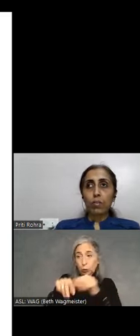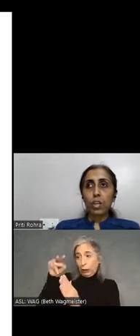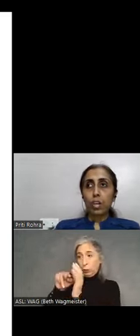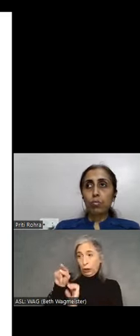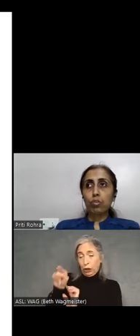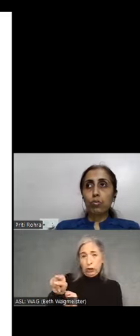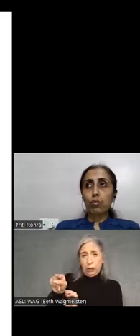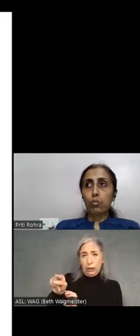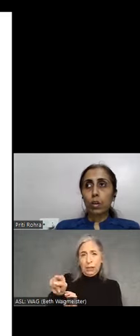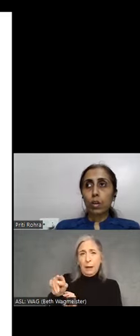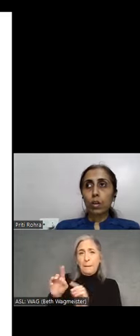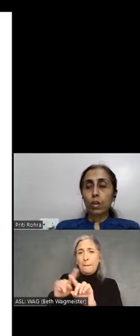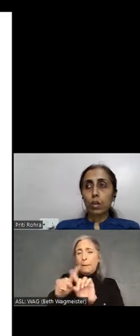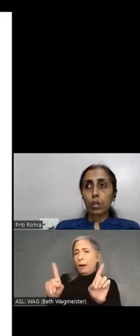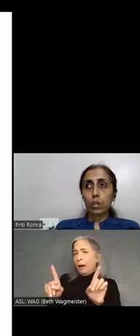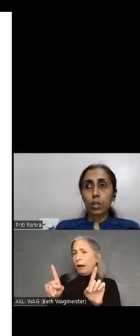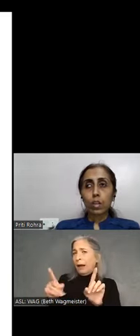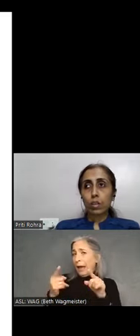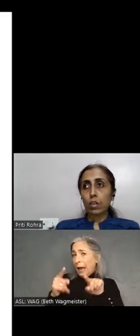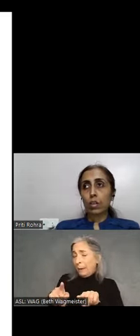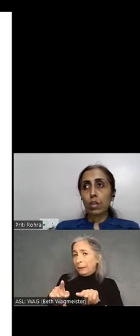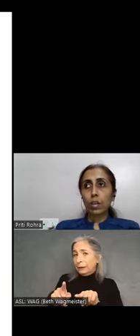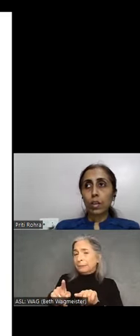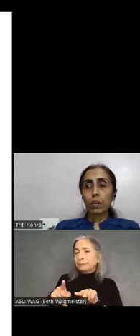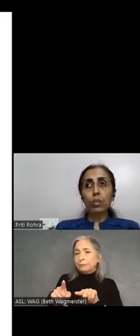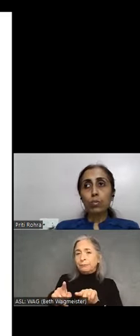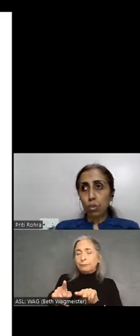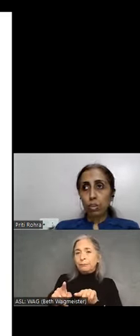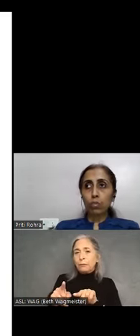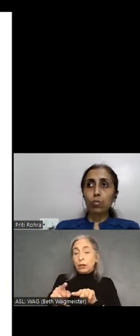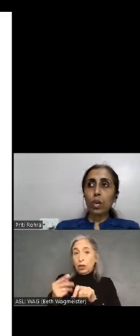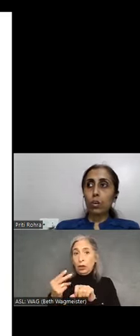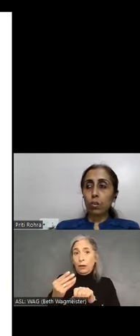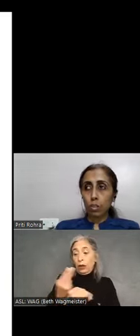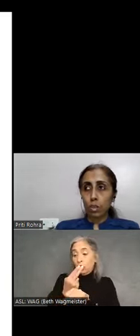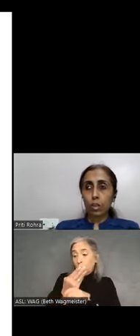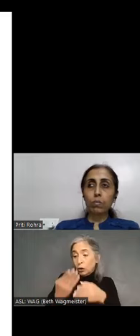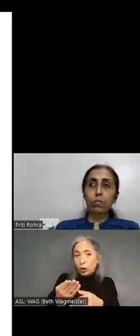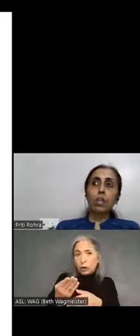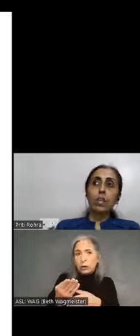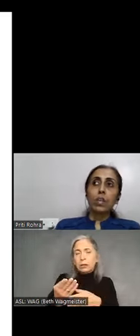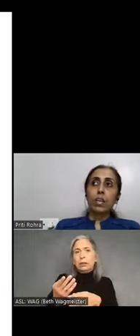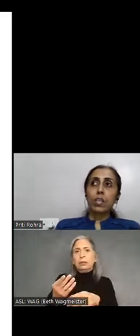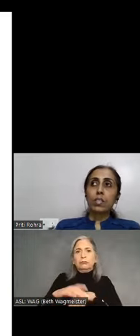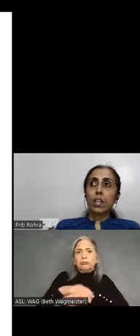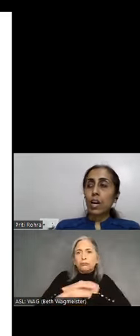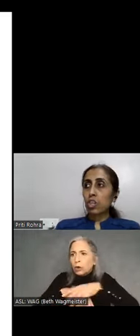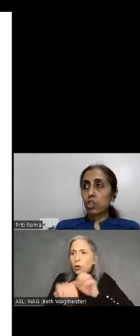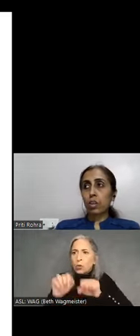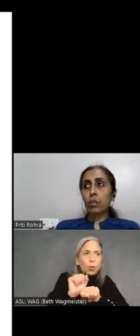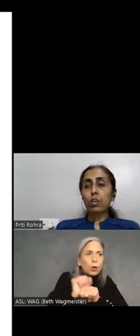when it comes to the real, our users who are on the ground, and there's a large segment